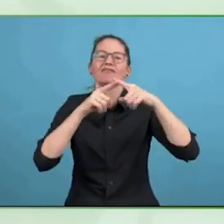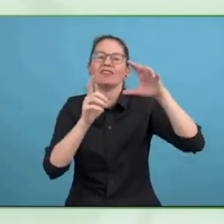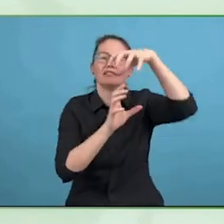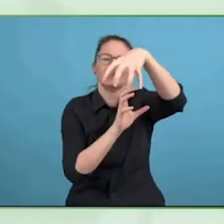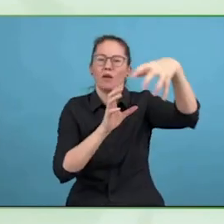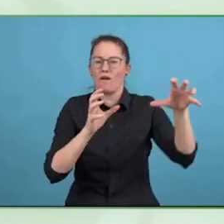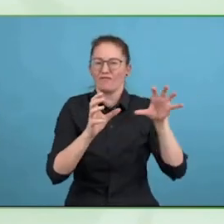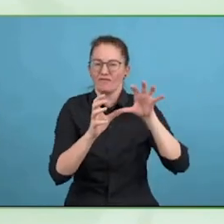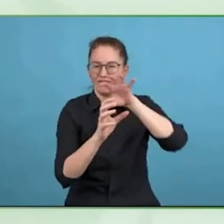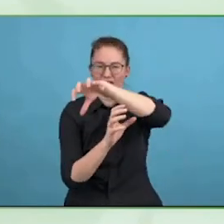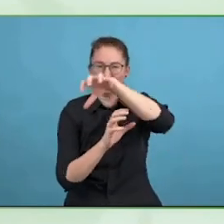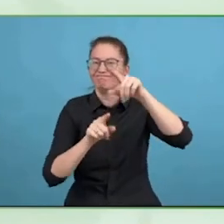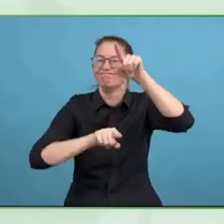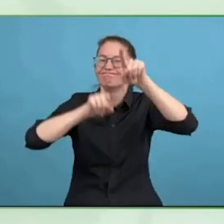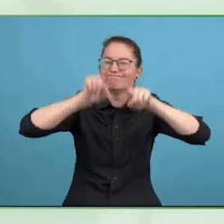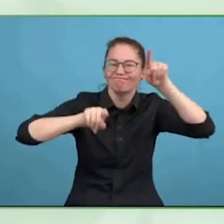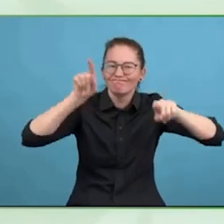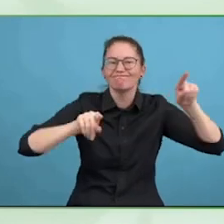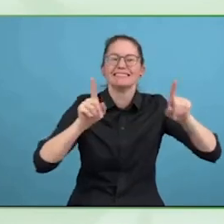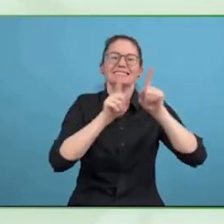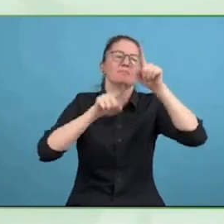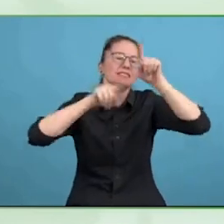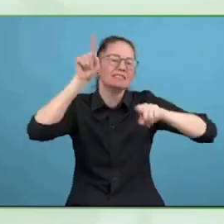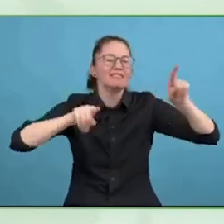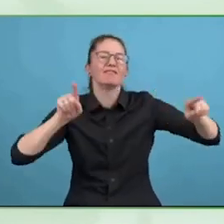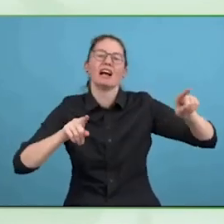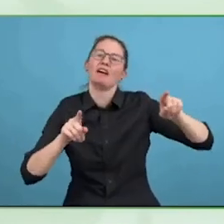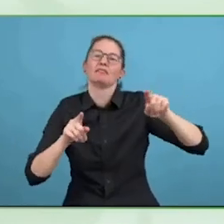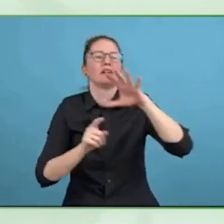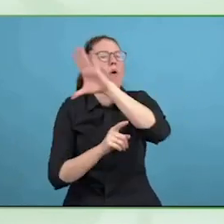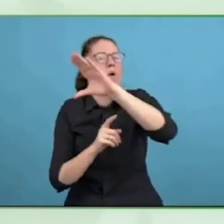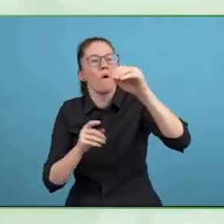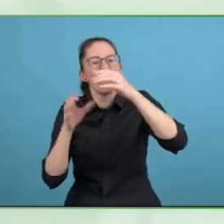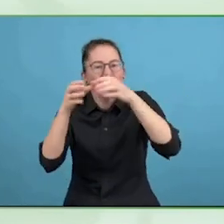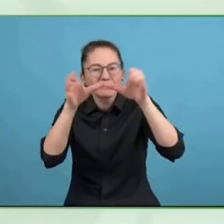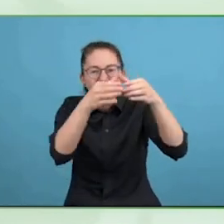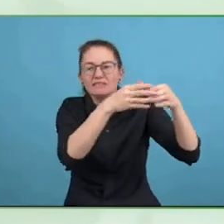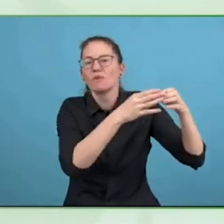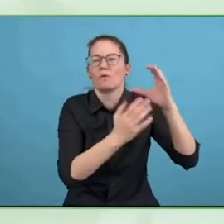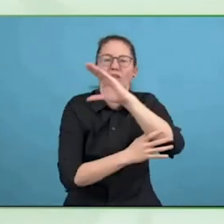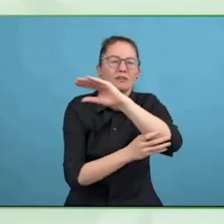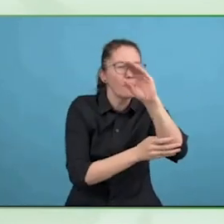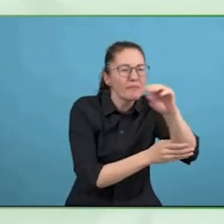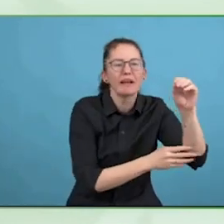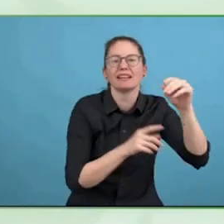countries gave pretty similar sets of answers and one rated themselves